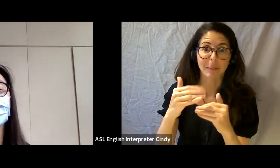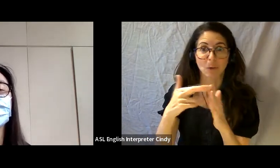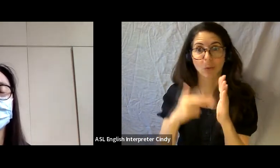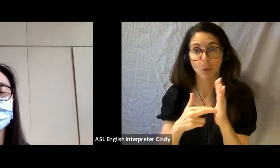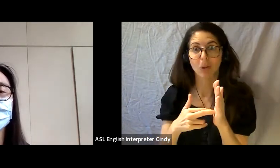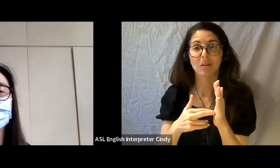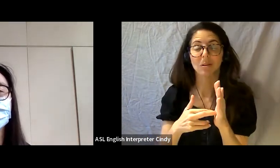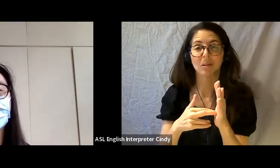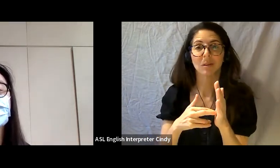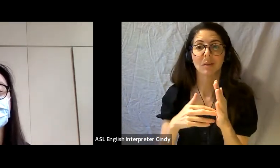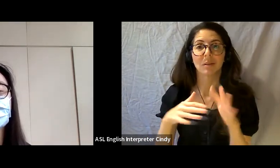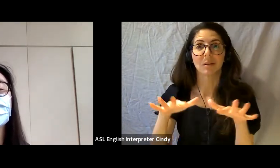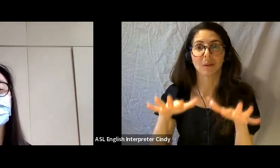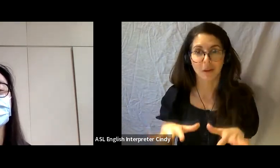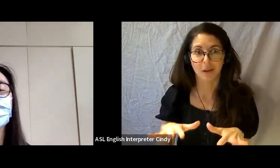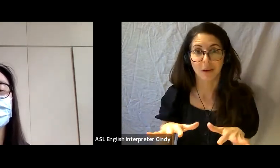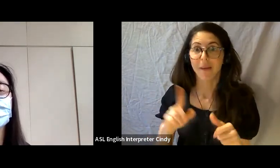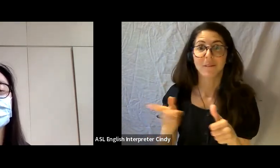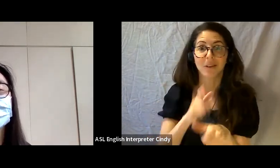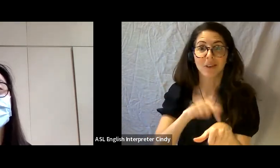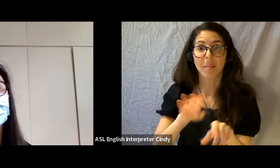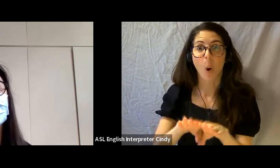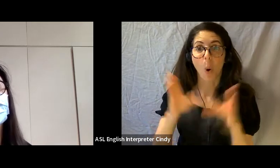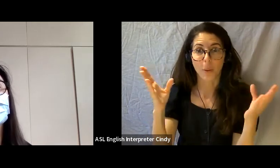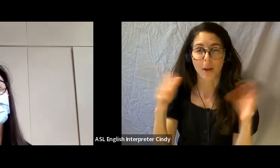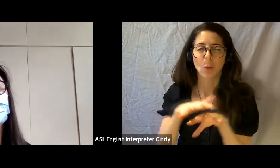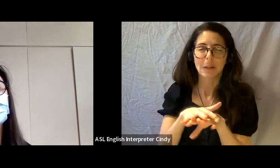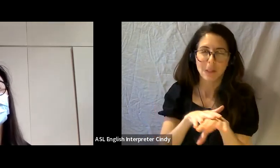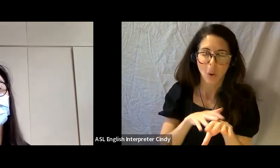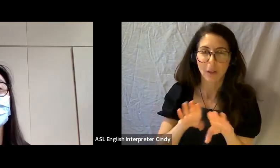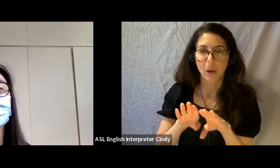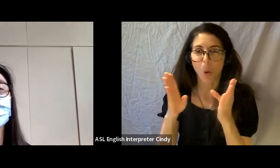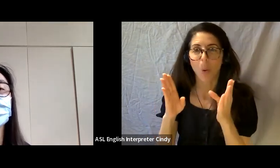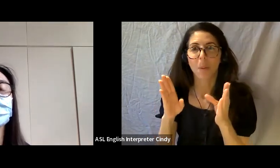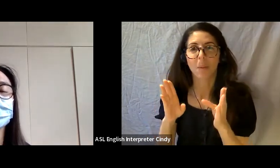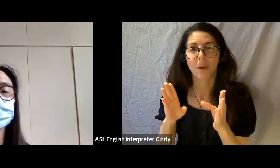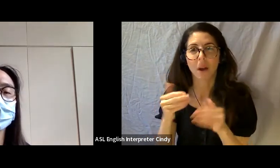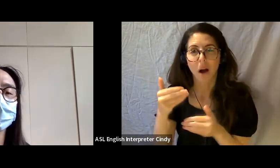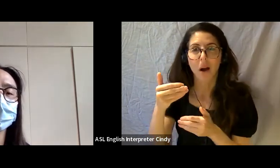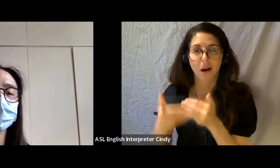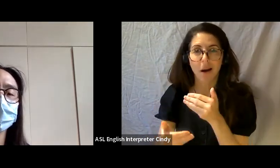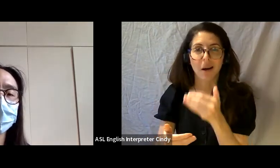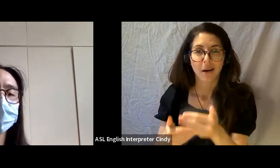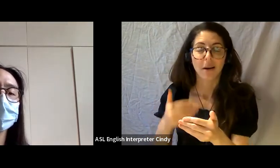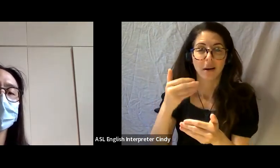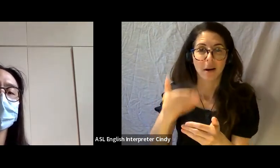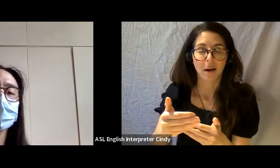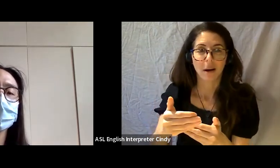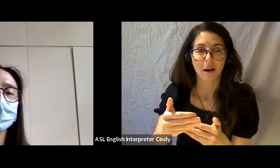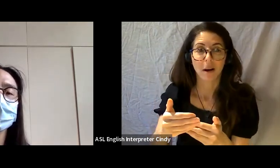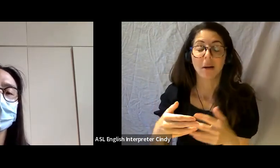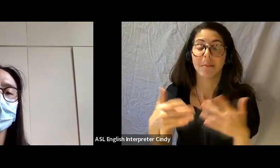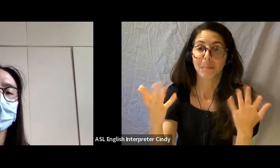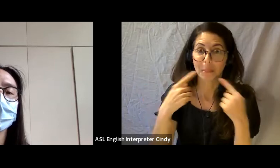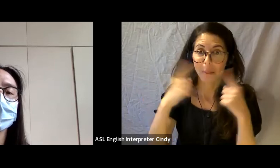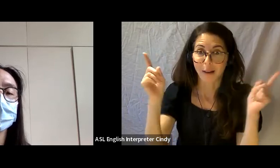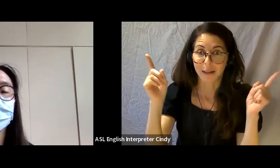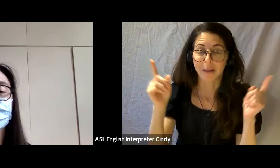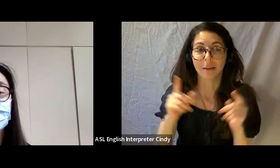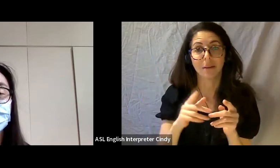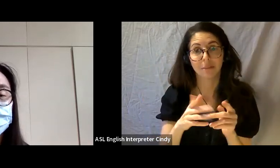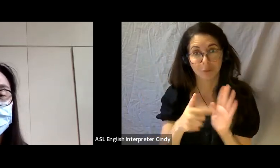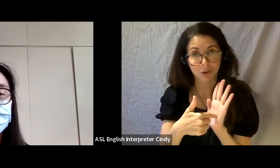as we slowly reopened we were able to mount the show but didn't have all the artists statements